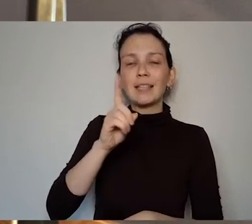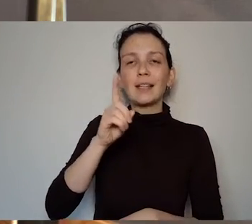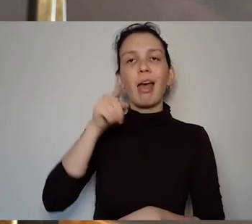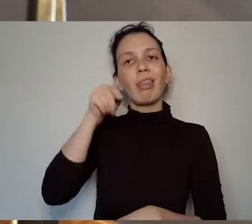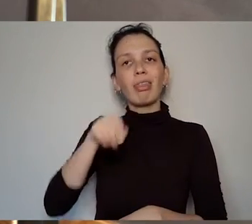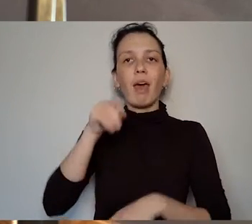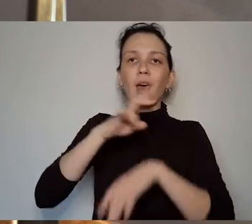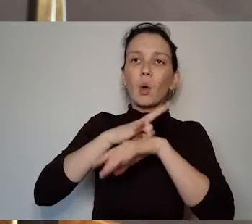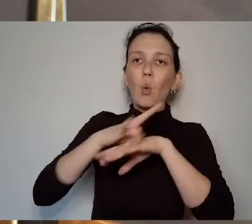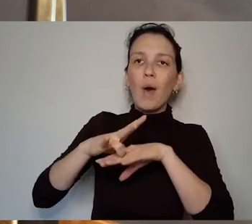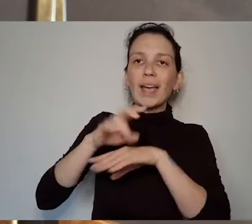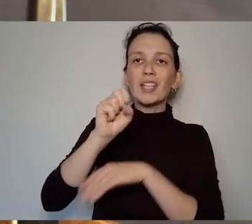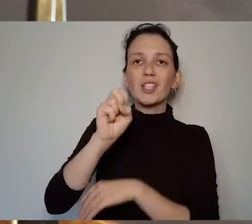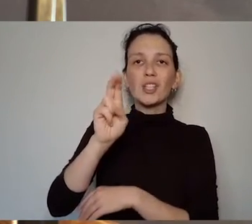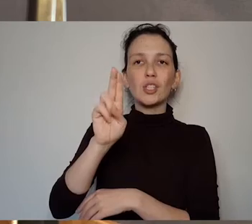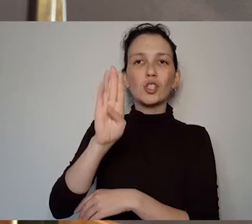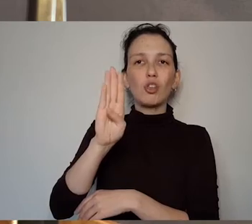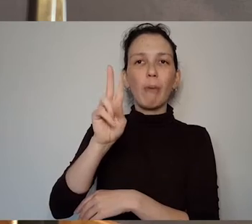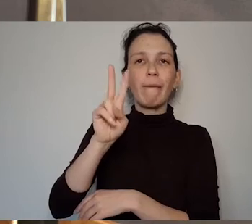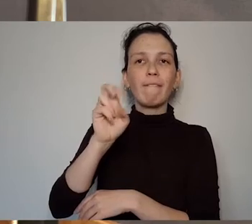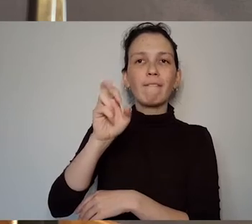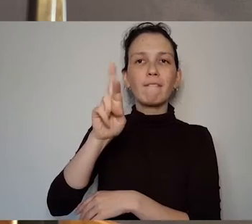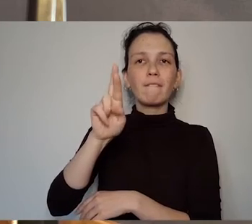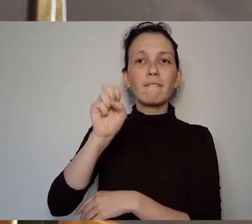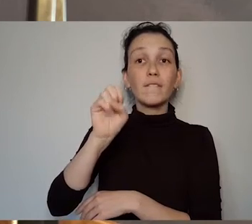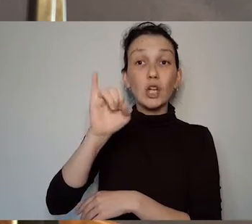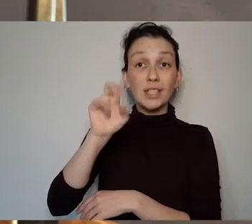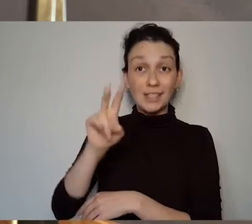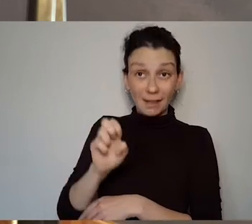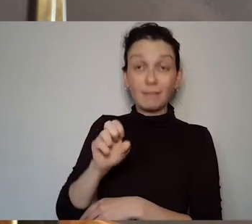and just part of that exhibition someone from the audience just